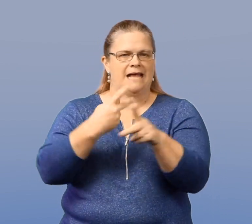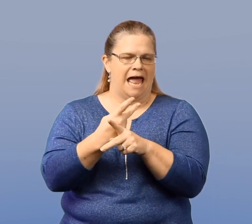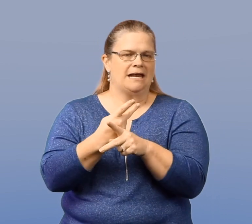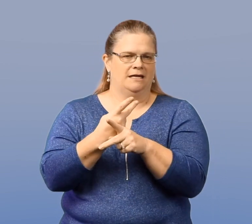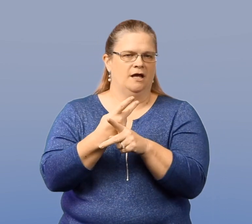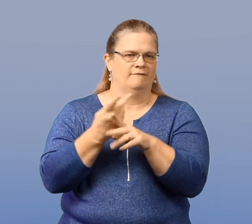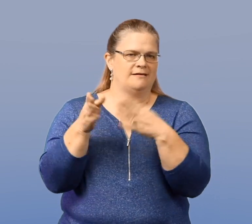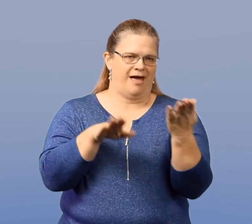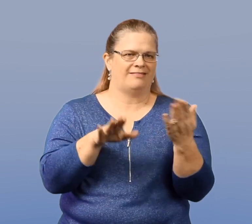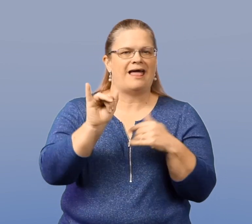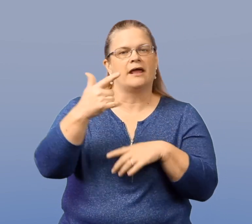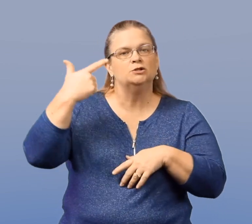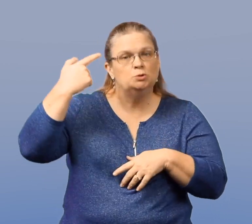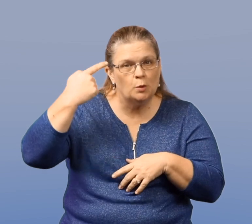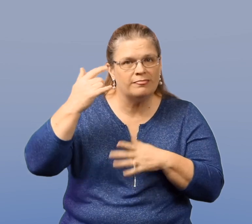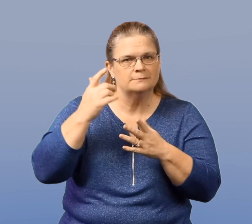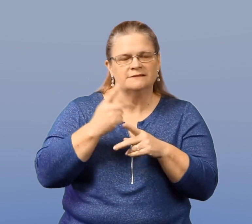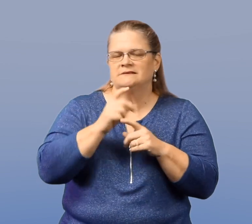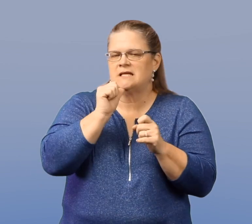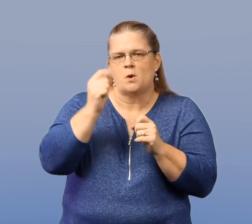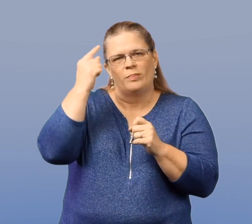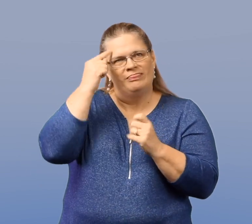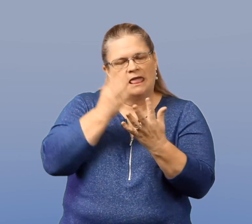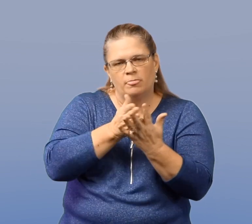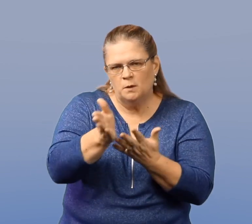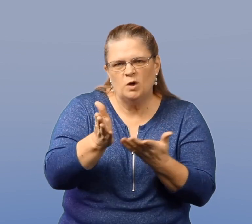or lethal means of suicide such as a firearm.